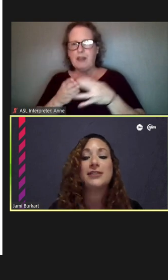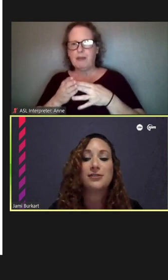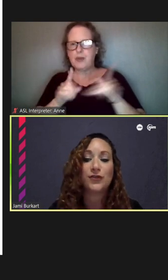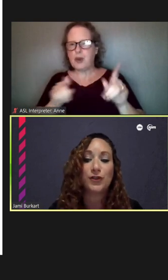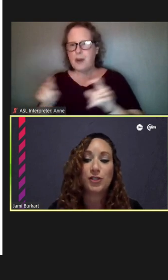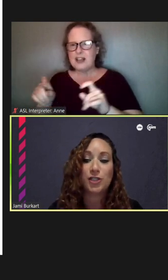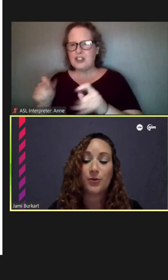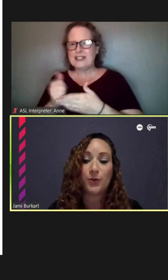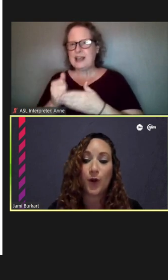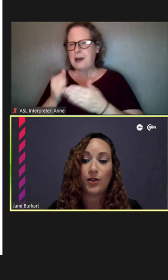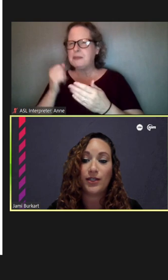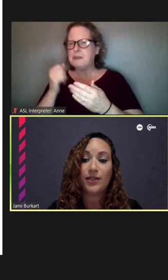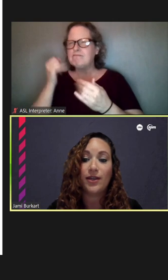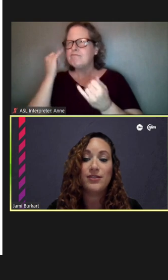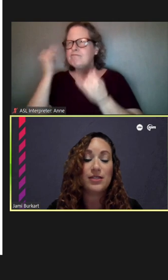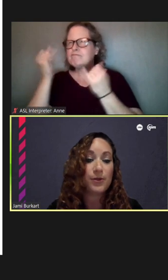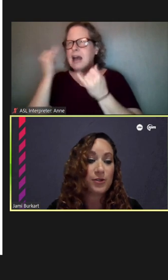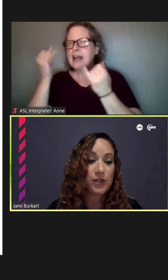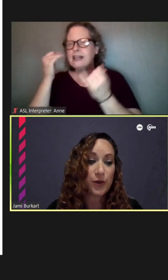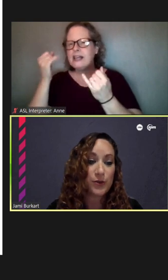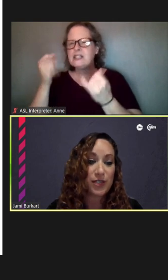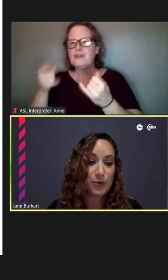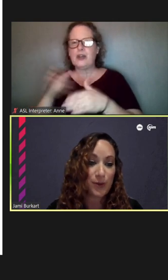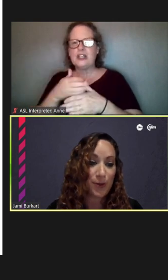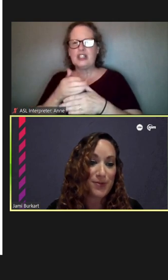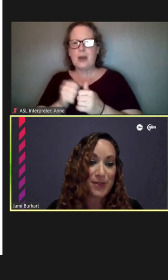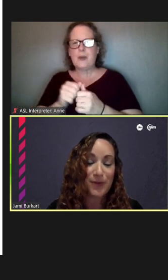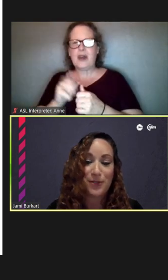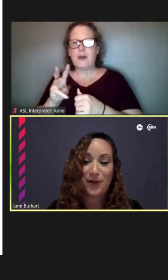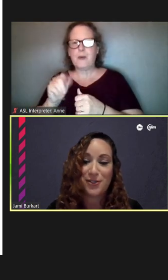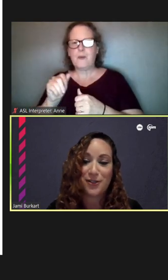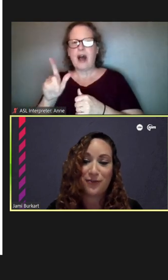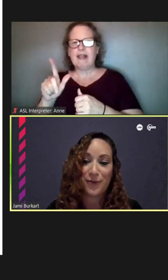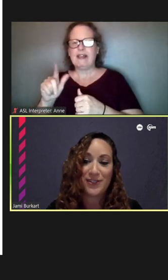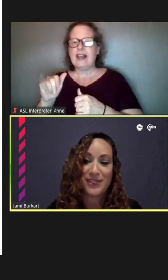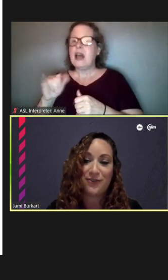ideas for you to share with Walli, similar to those that you are prompted when you registered for this